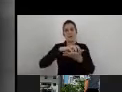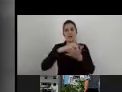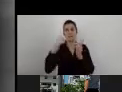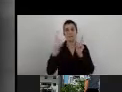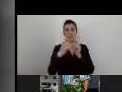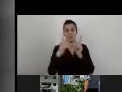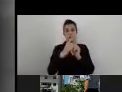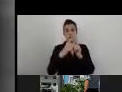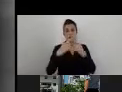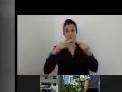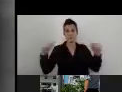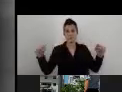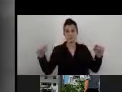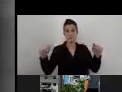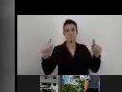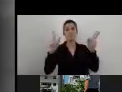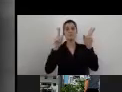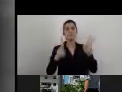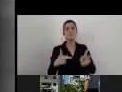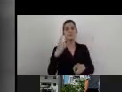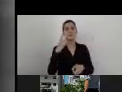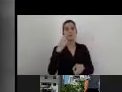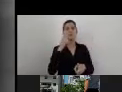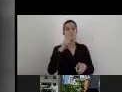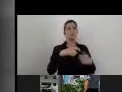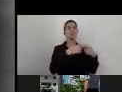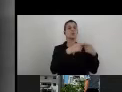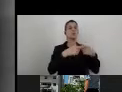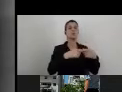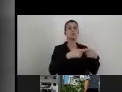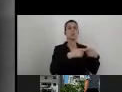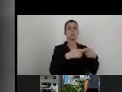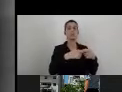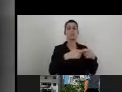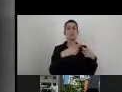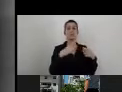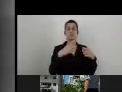You can see that in some organizations, their accessibility coordinator is very progressive,